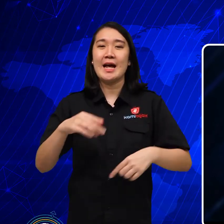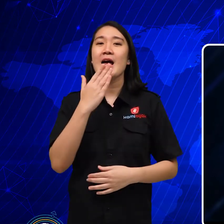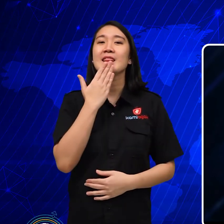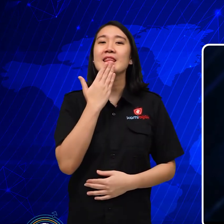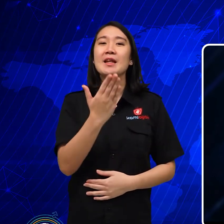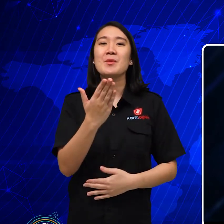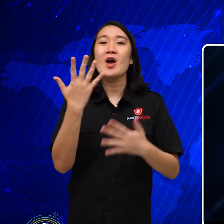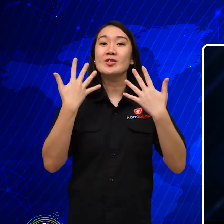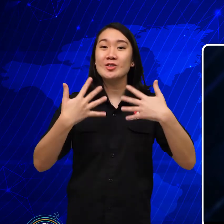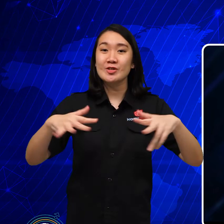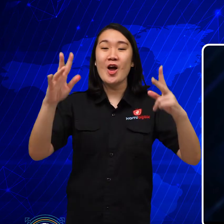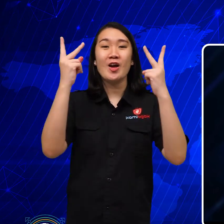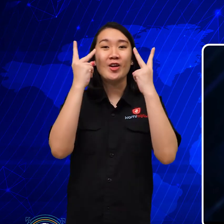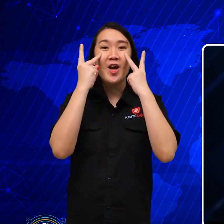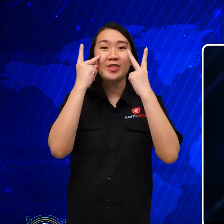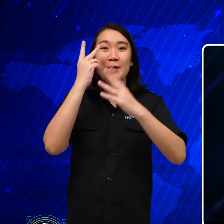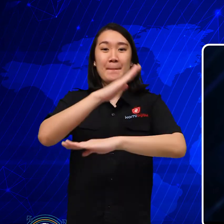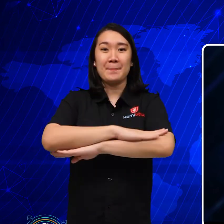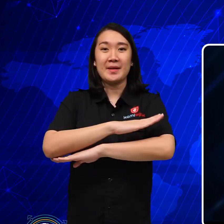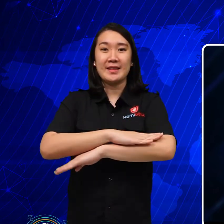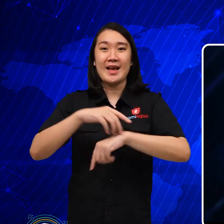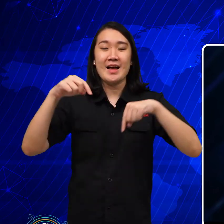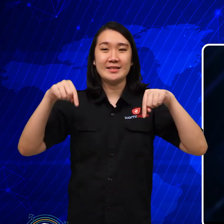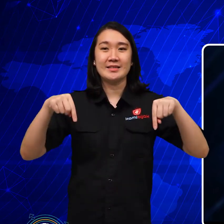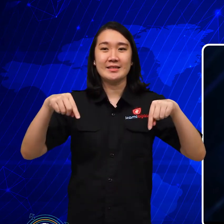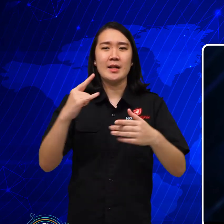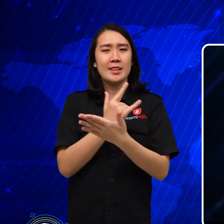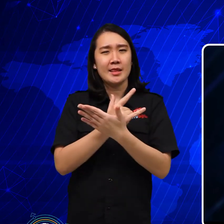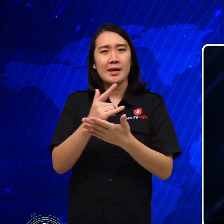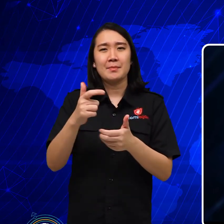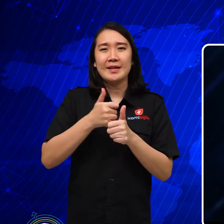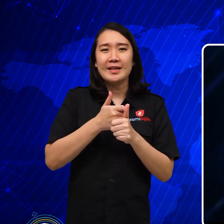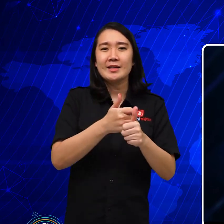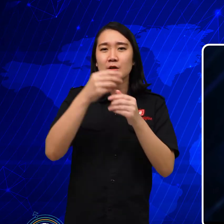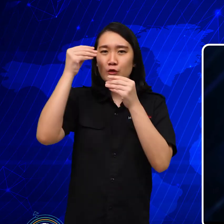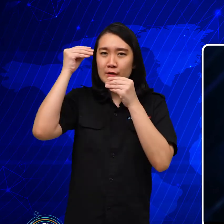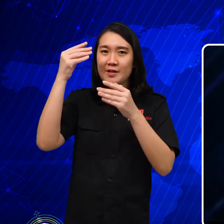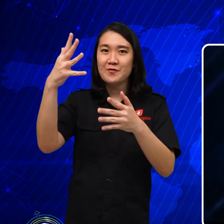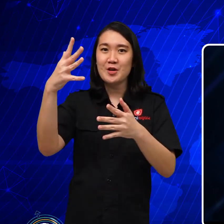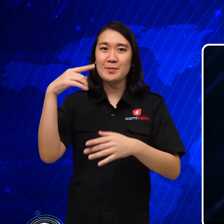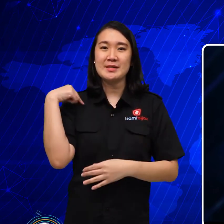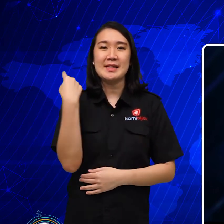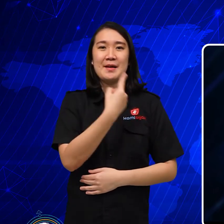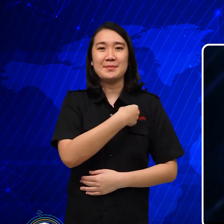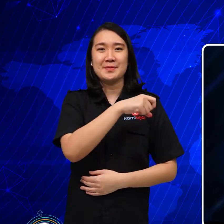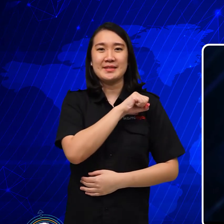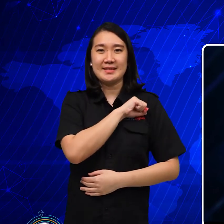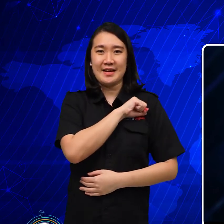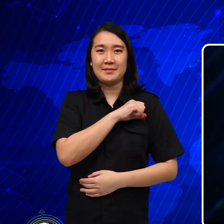Thanks for watching the news, keep following our information.